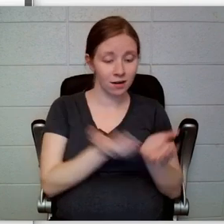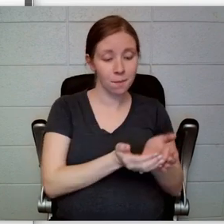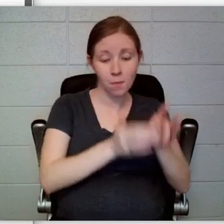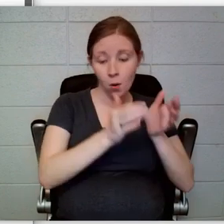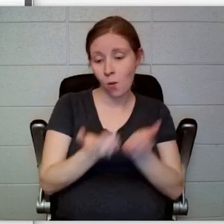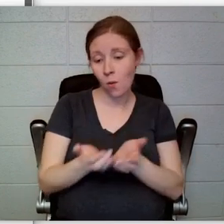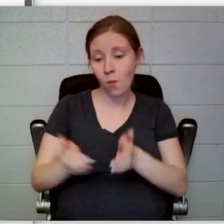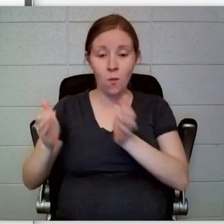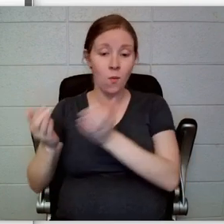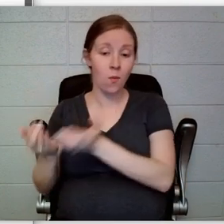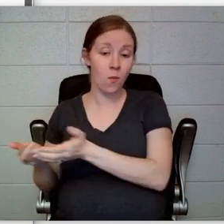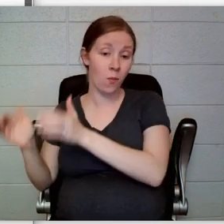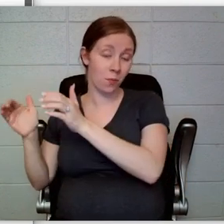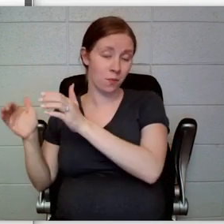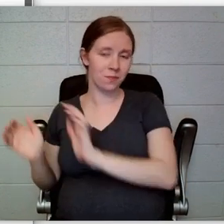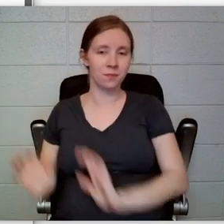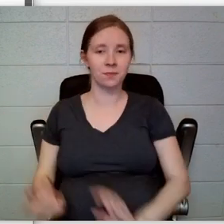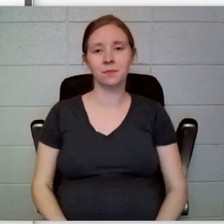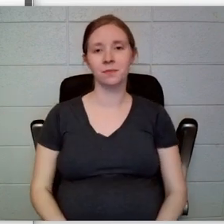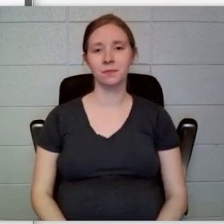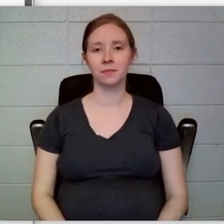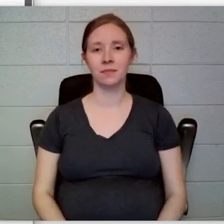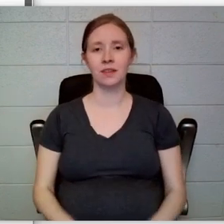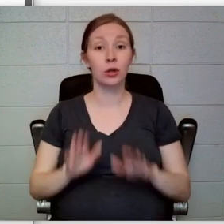The children took seats at the kitchen table and stared nervously